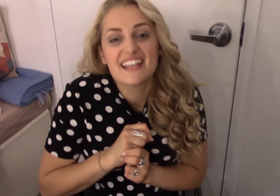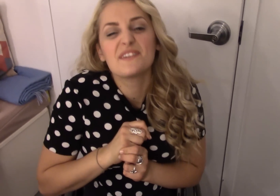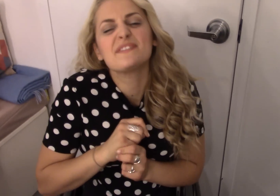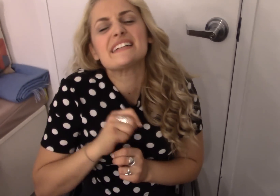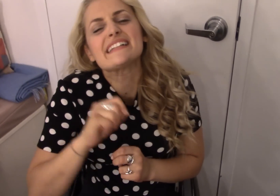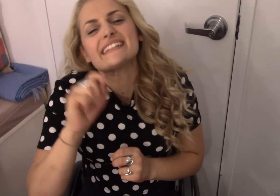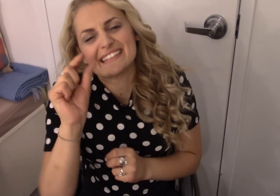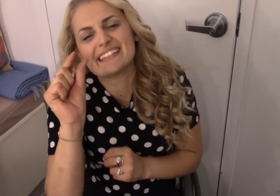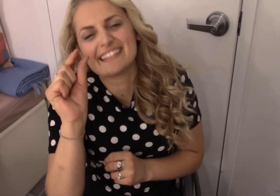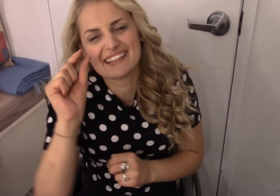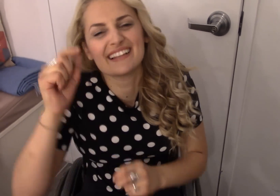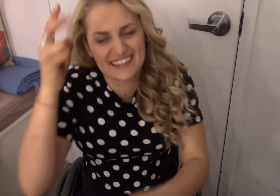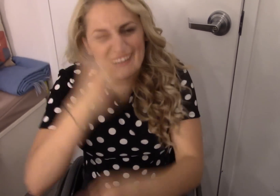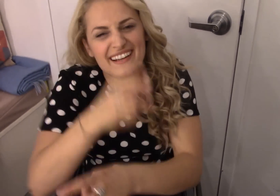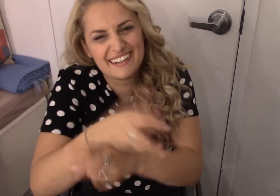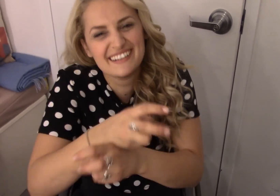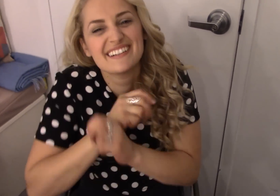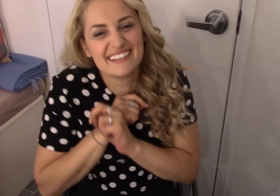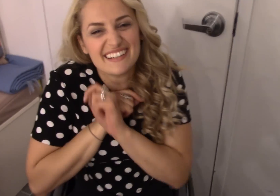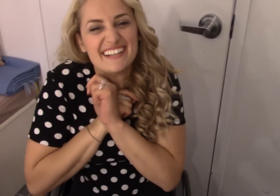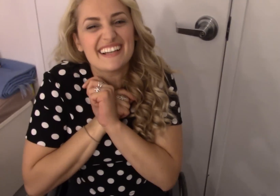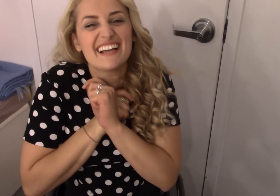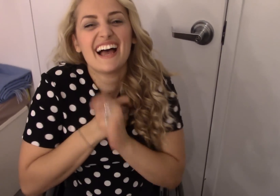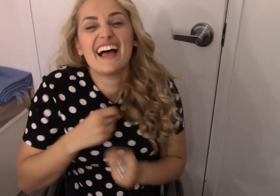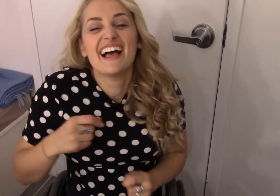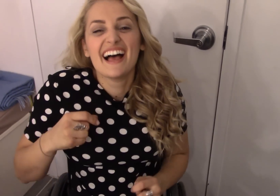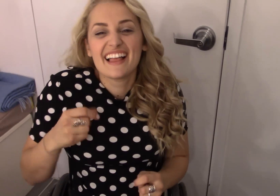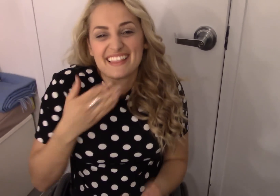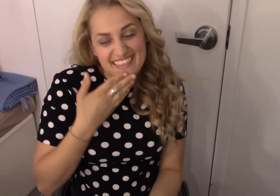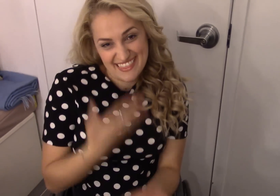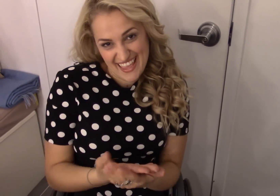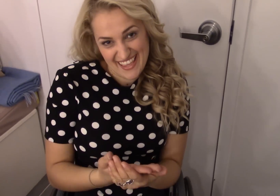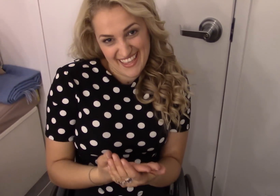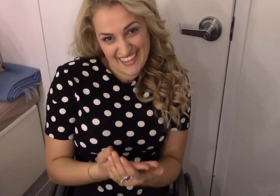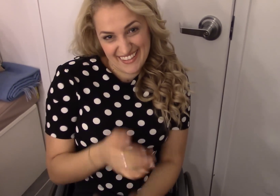it's a little hard. thank you.